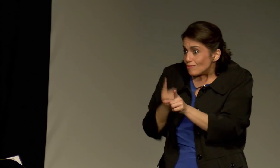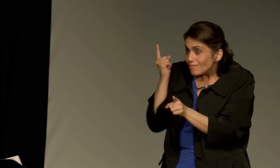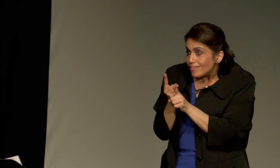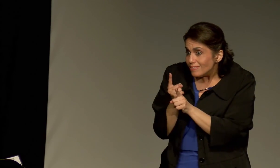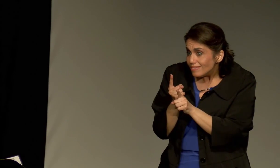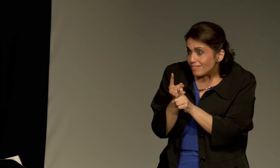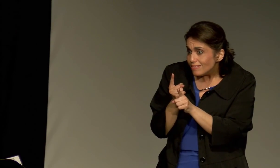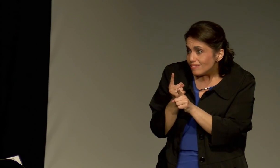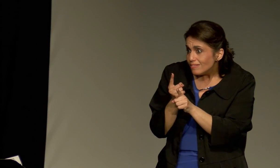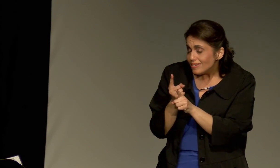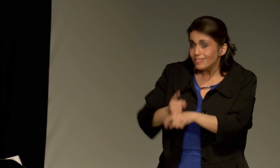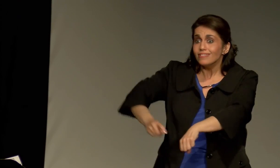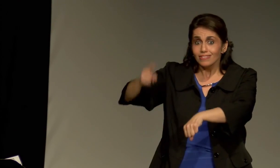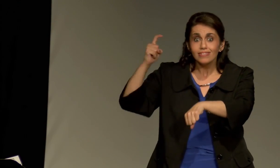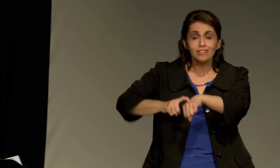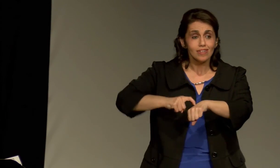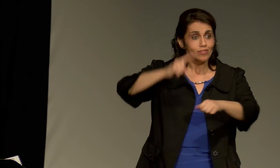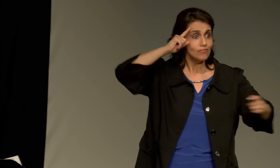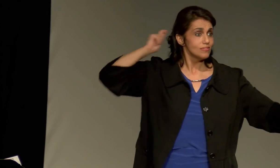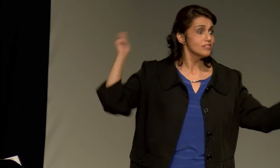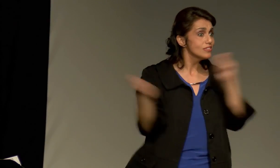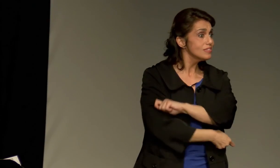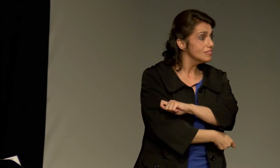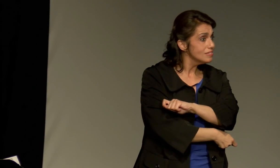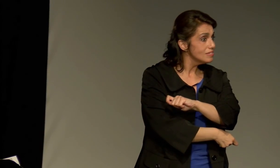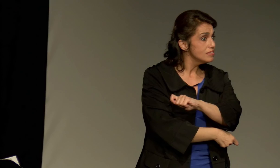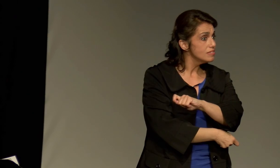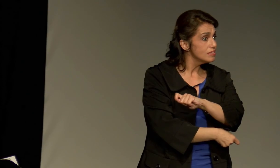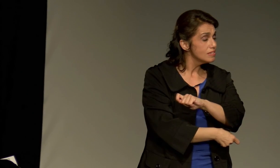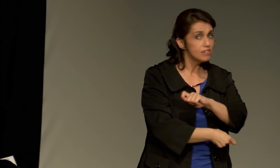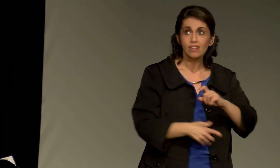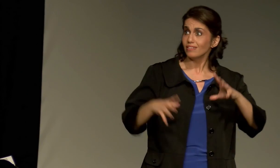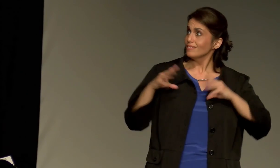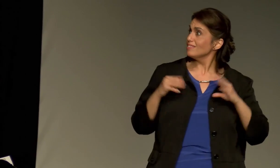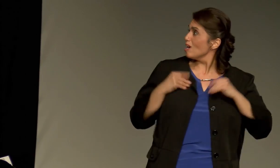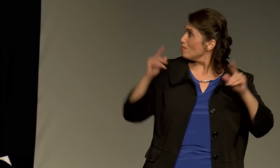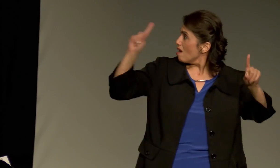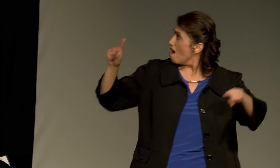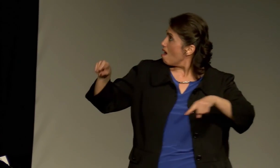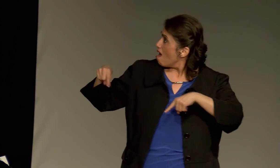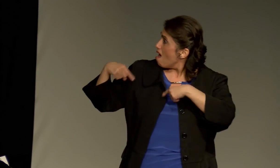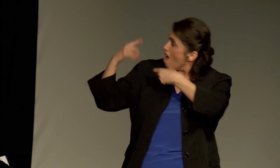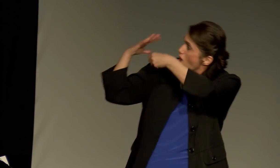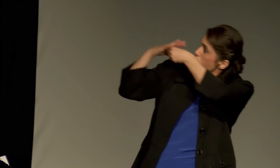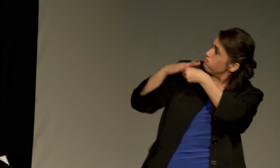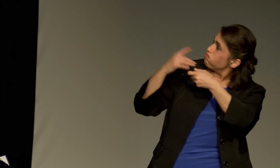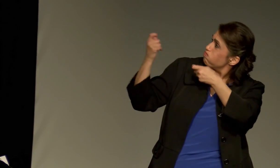The world moved in support of the students, and said, you're right. It is time for a change.